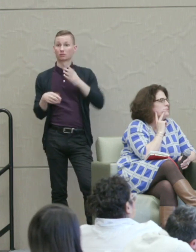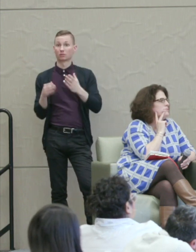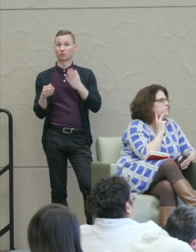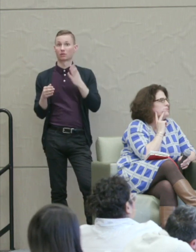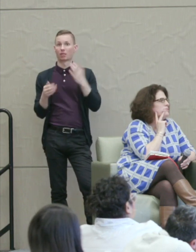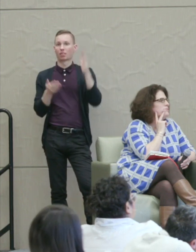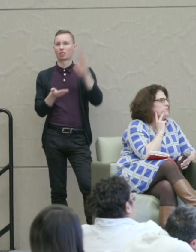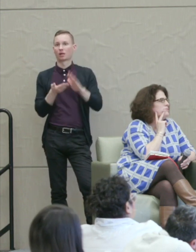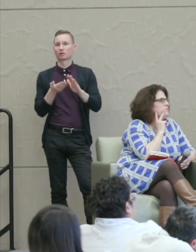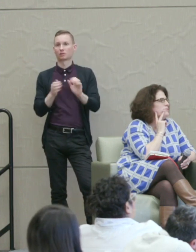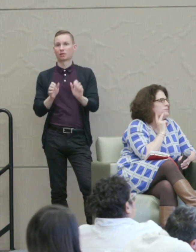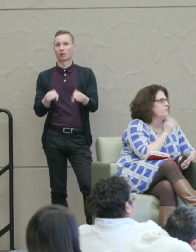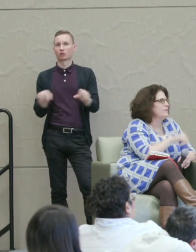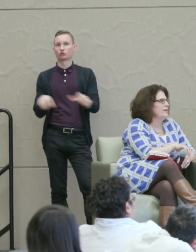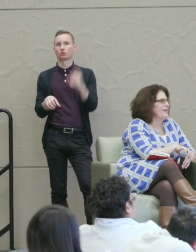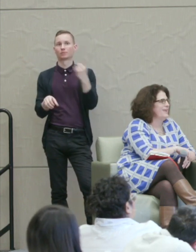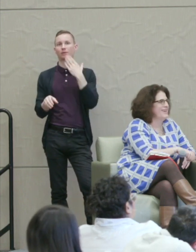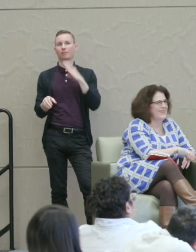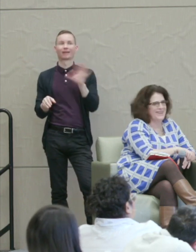For example nuclear weapons." Martha Nussbaum: Yeah.